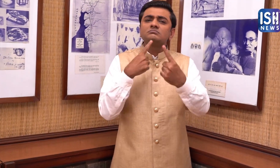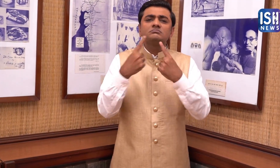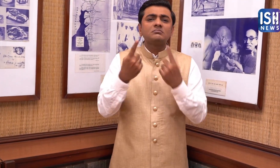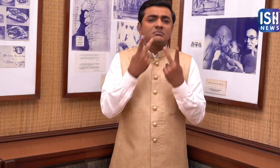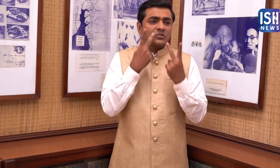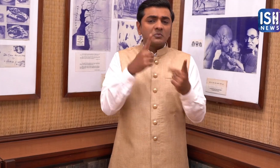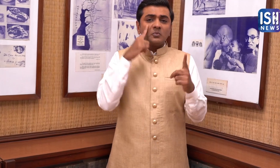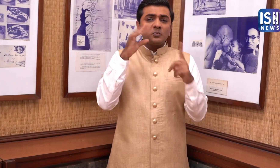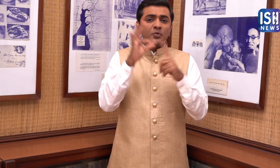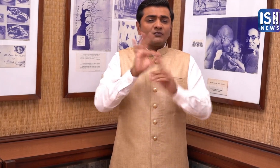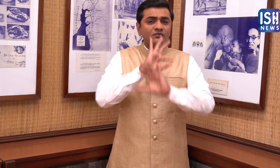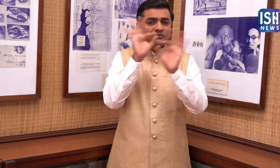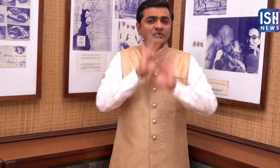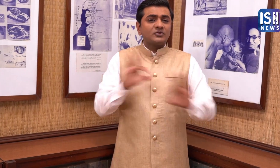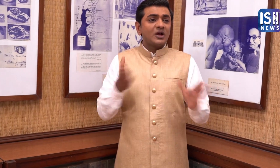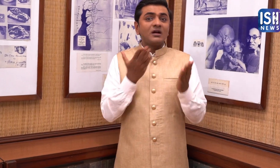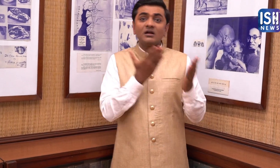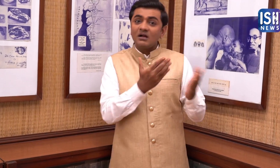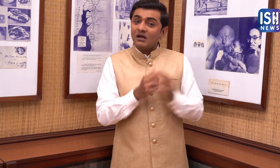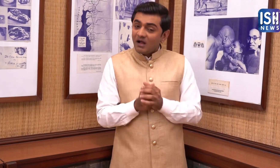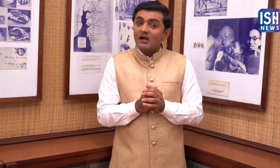The is the proof.